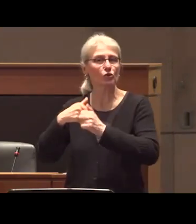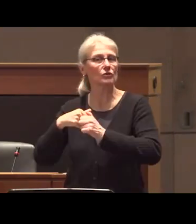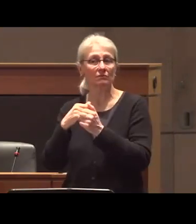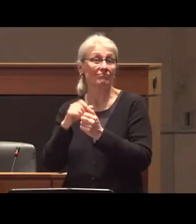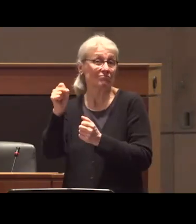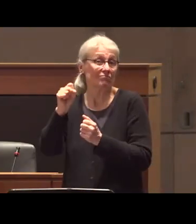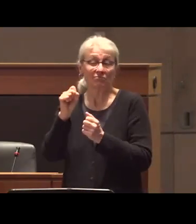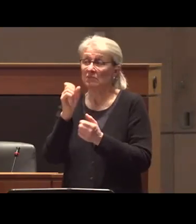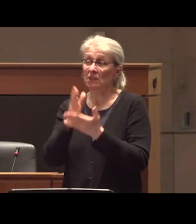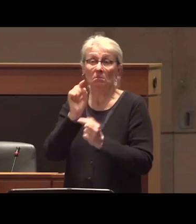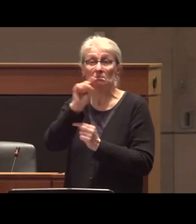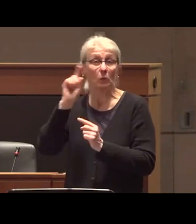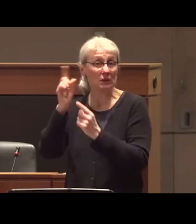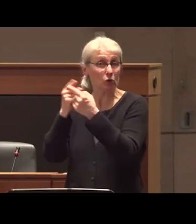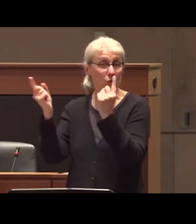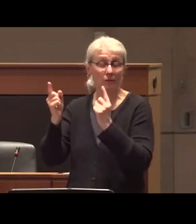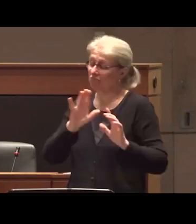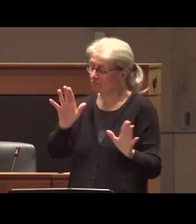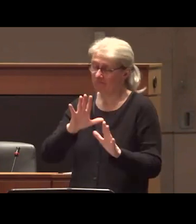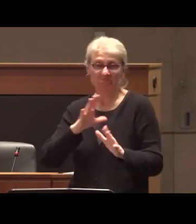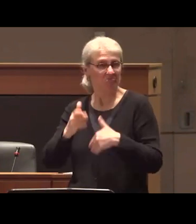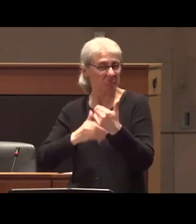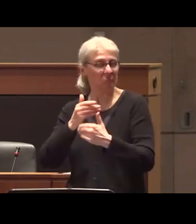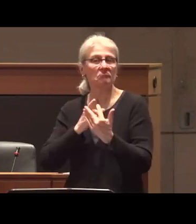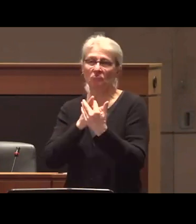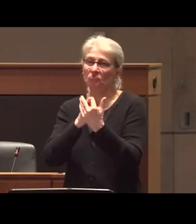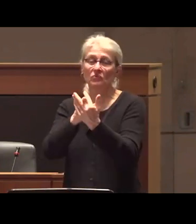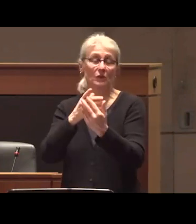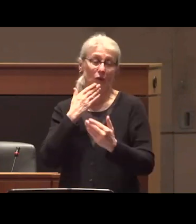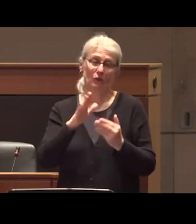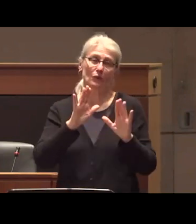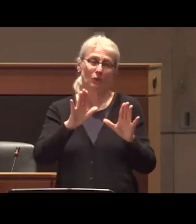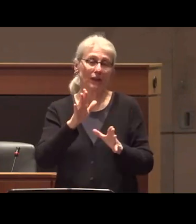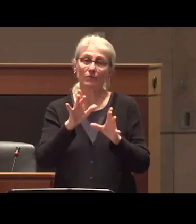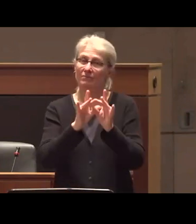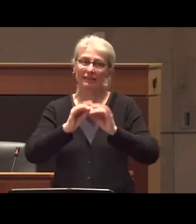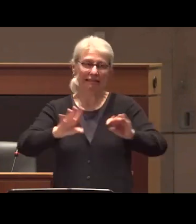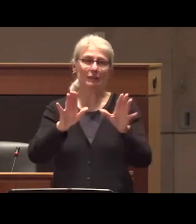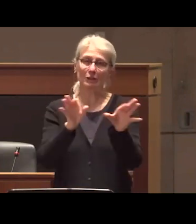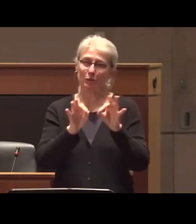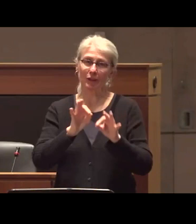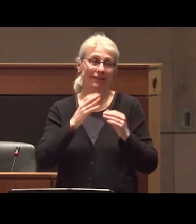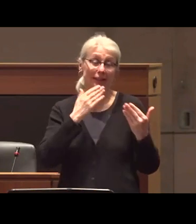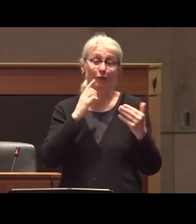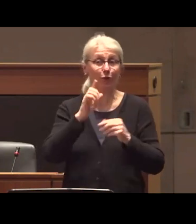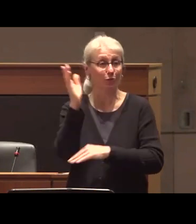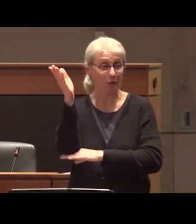and and I'd like to to to have everyone thank you for this wonderful presentation thank you